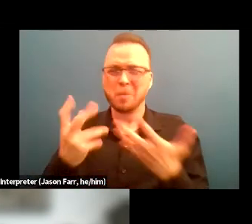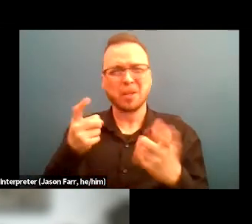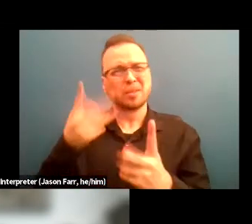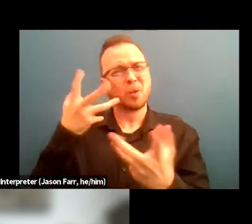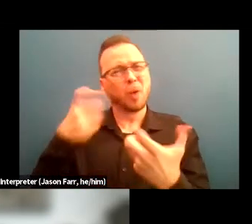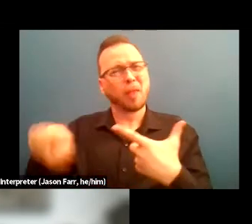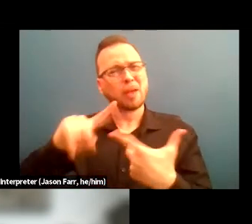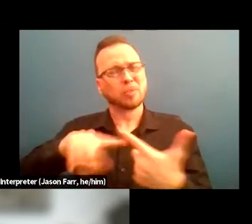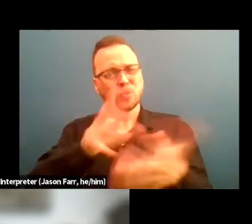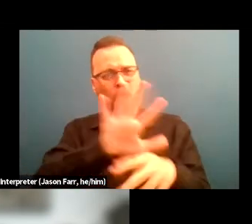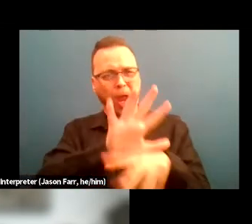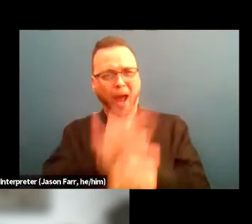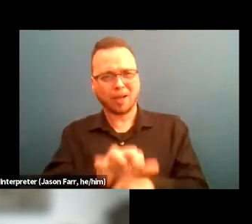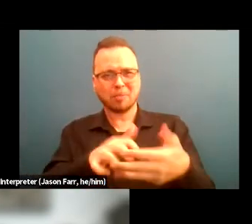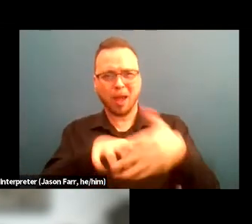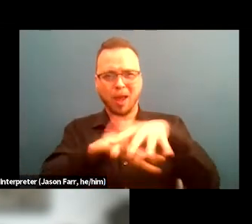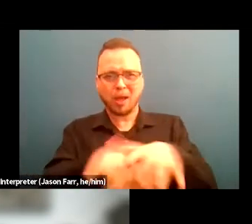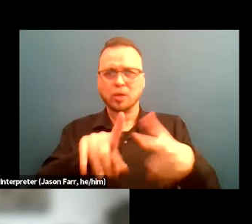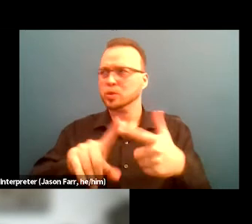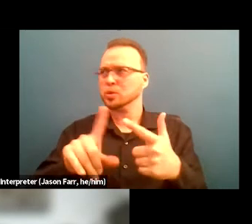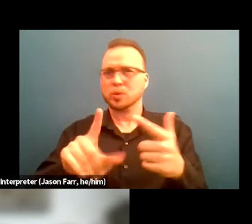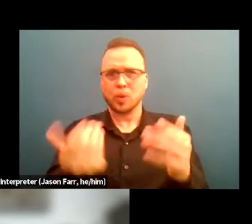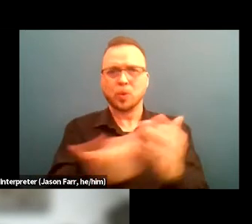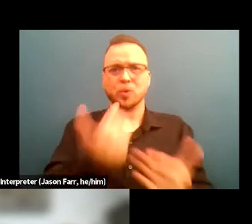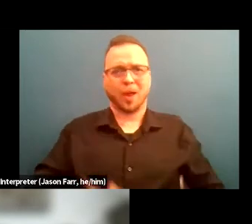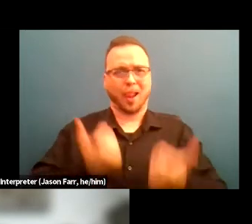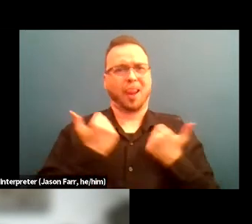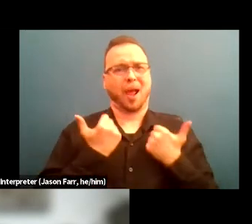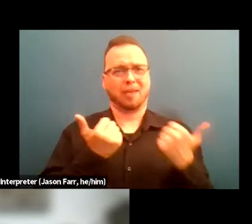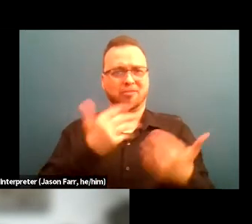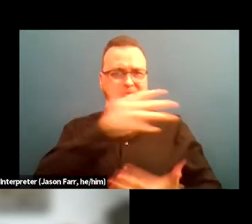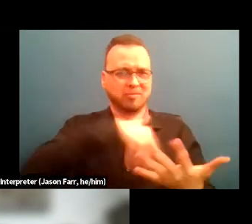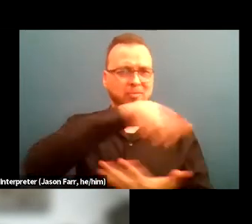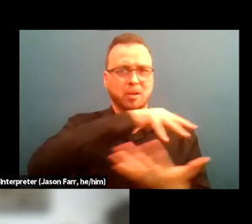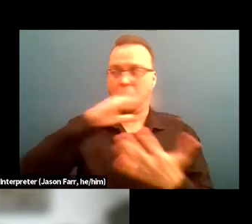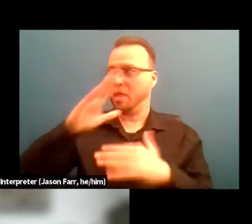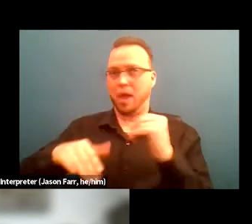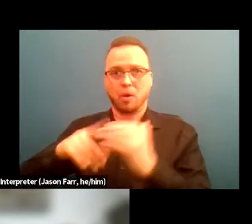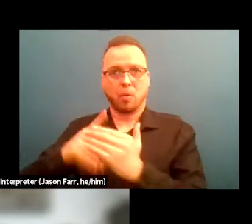and new lifestyle that, that's better from the negative one that they just lived, or the one that they've normalized as positive.